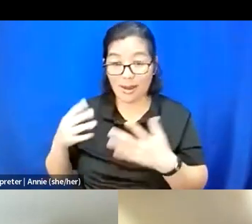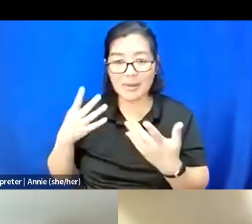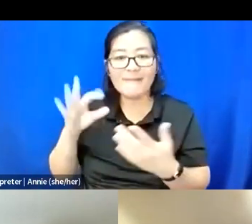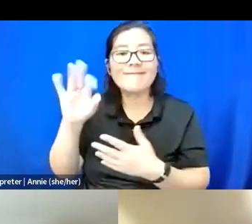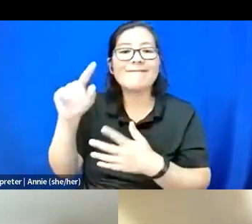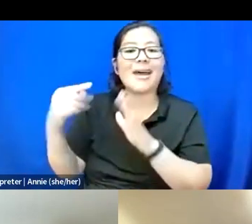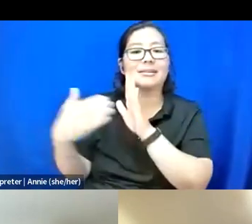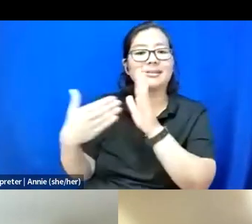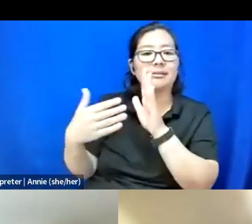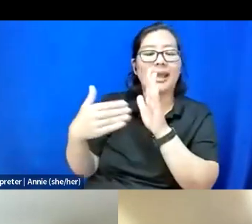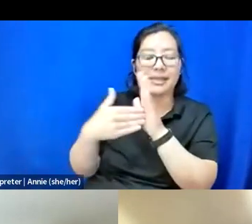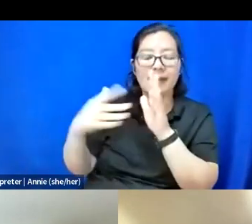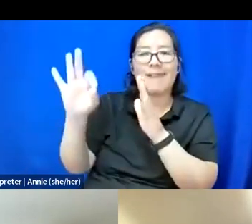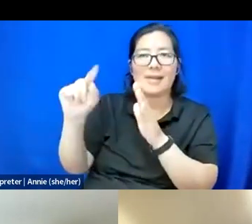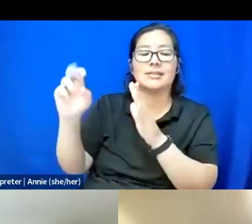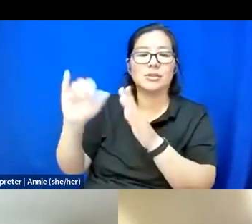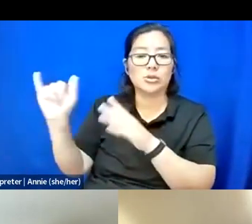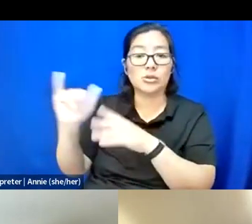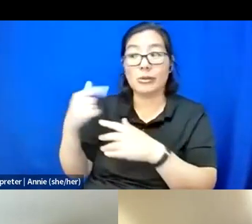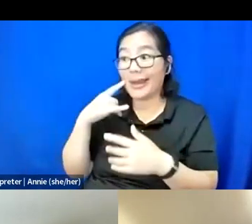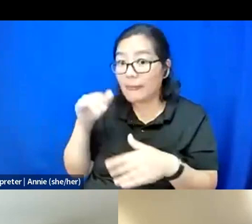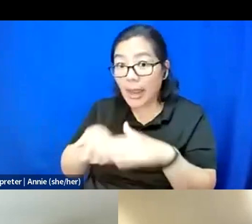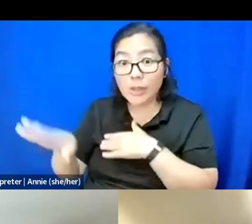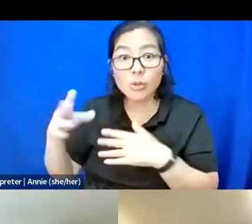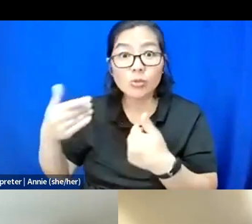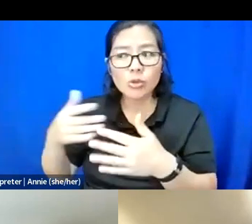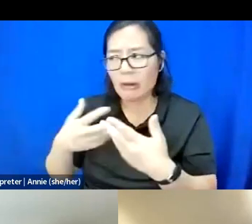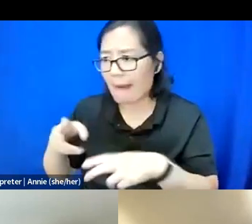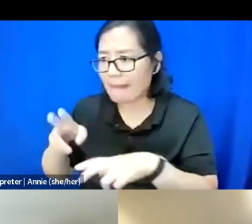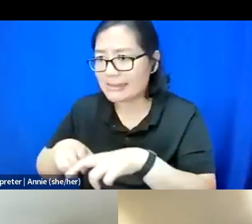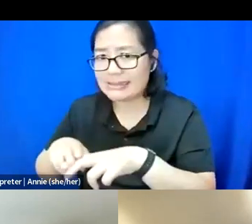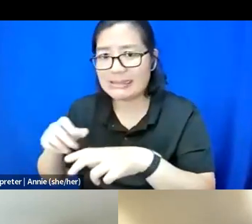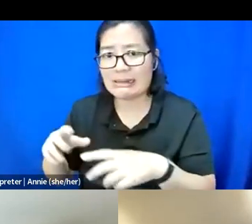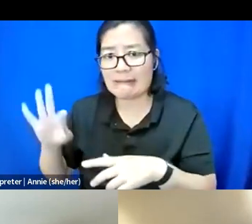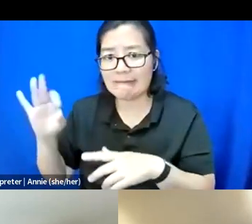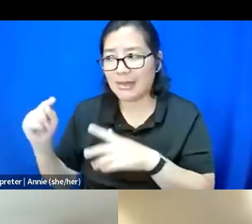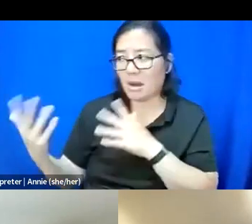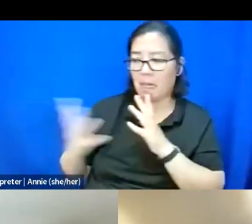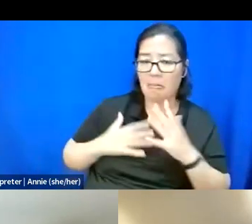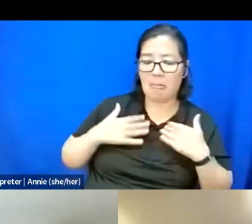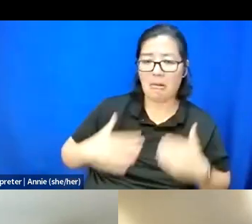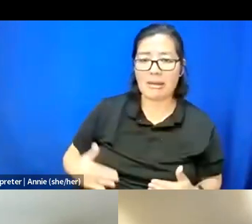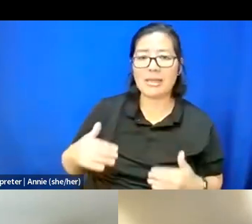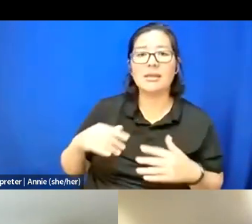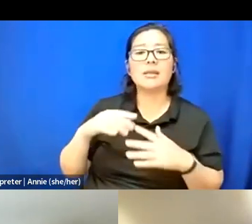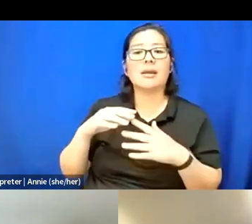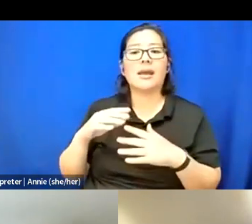or just the ways that people pile on to fat people and then that exacerbates, like, quite literally, pain.